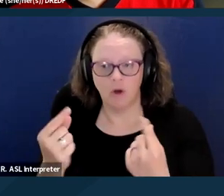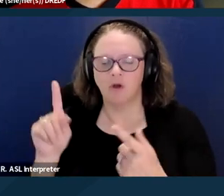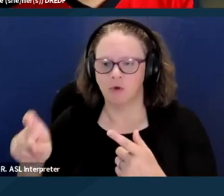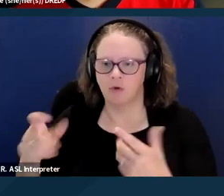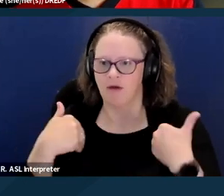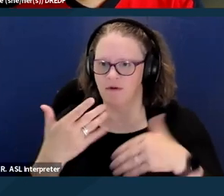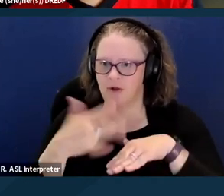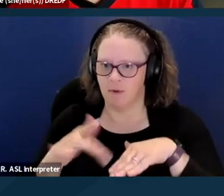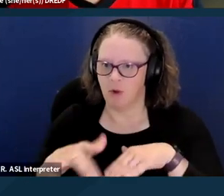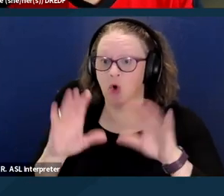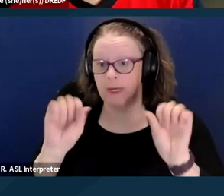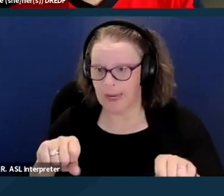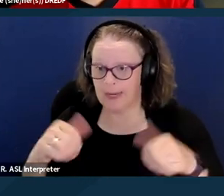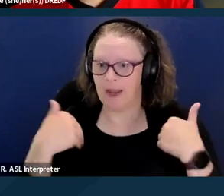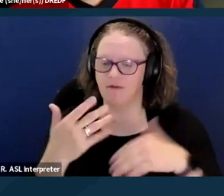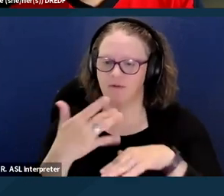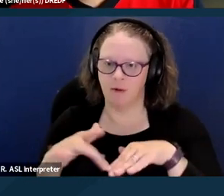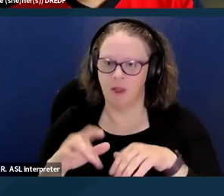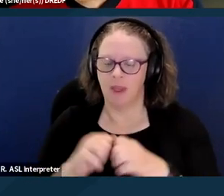or can have available to them a sobering center.